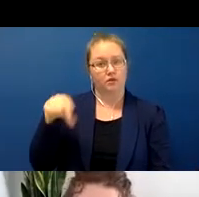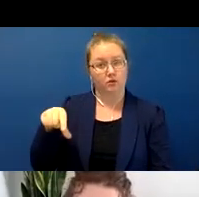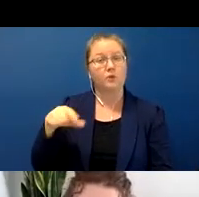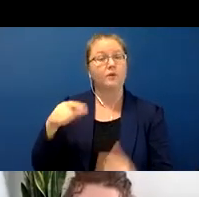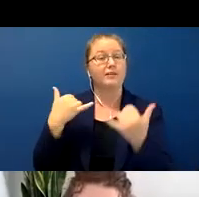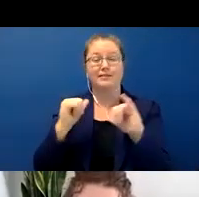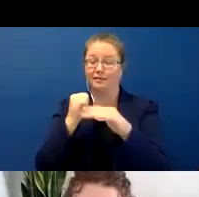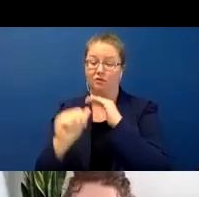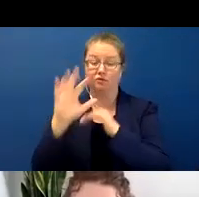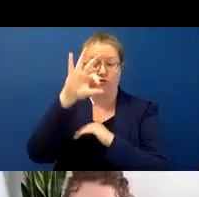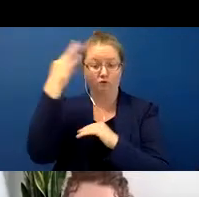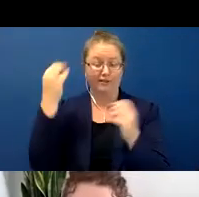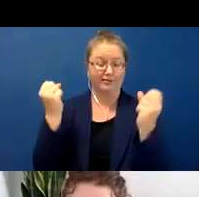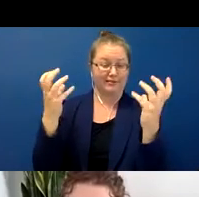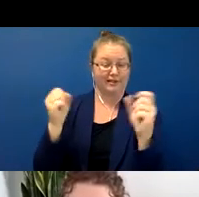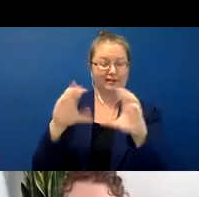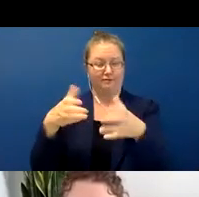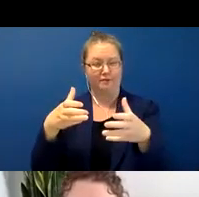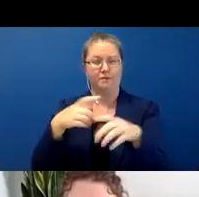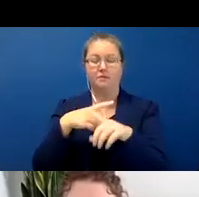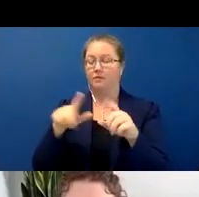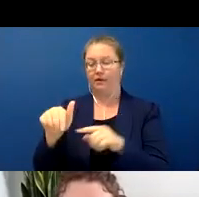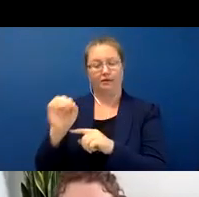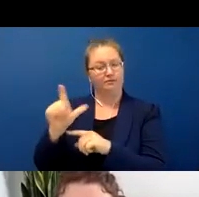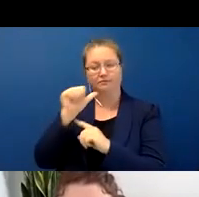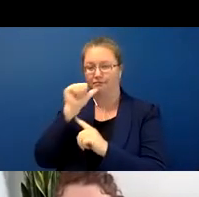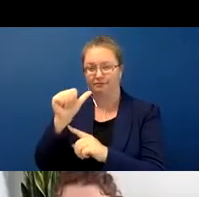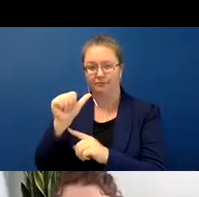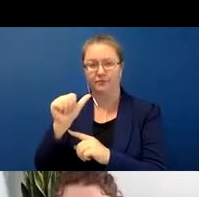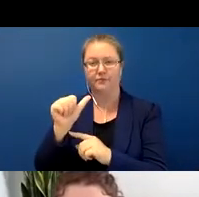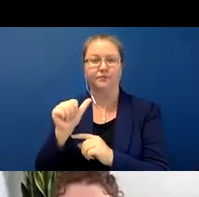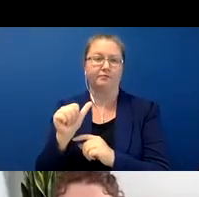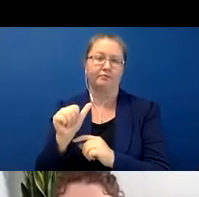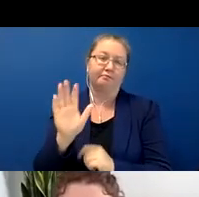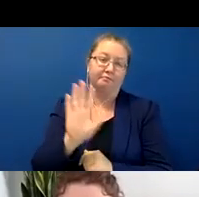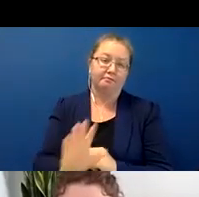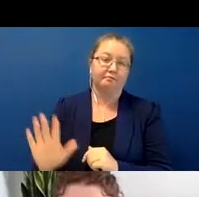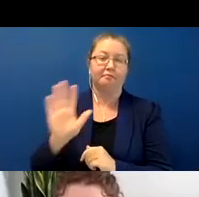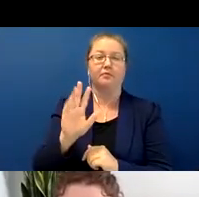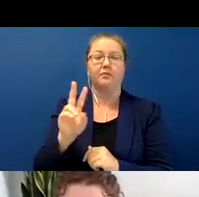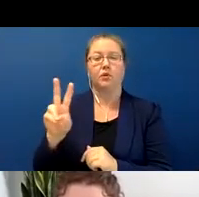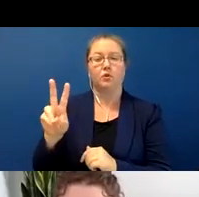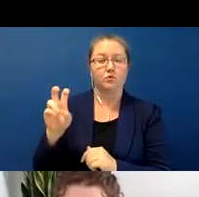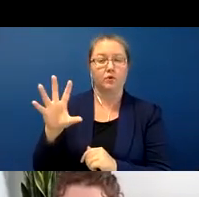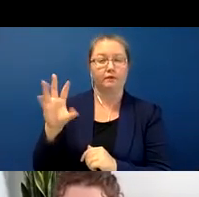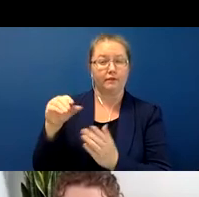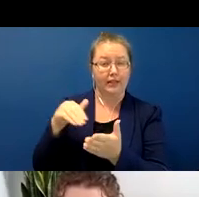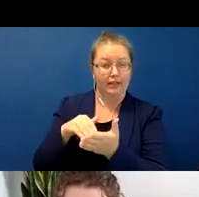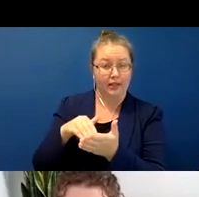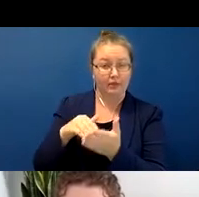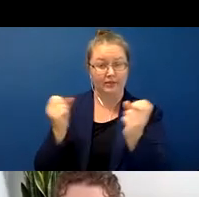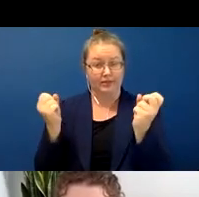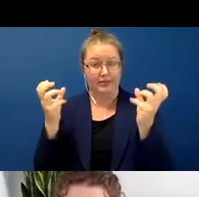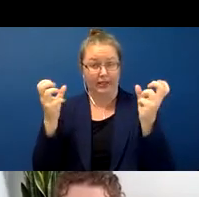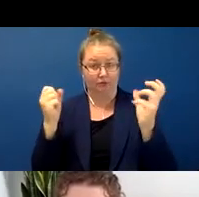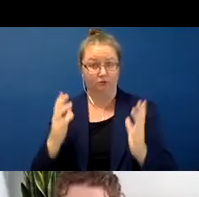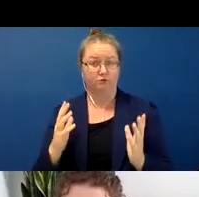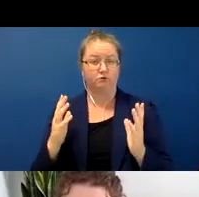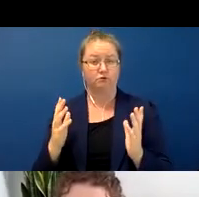but it's not ASL. There are about an estimated 250 000 signers - probably give or take 250